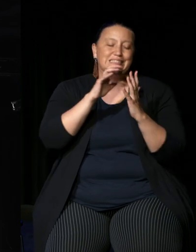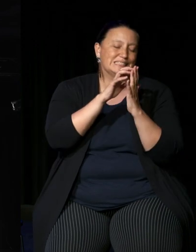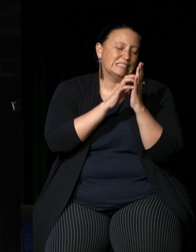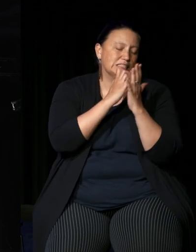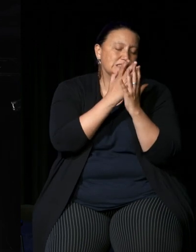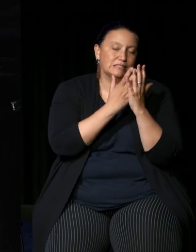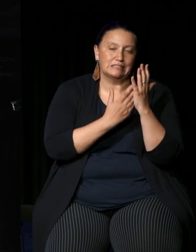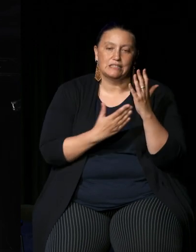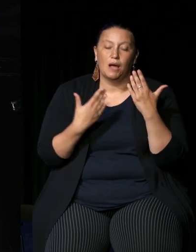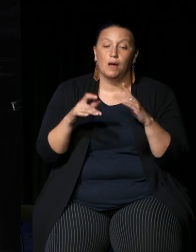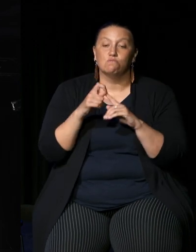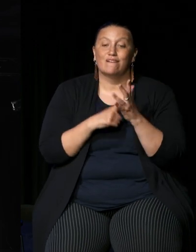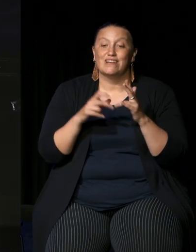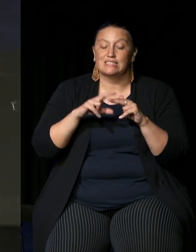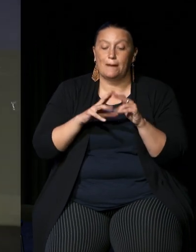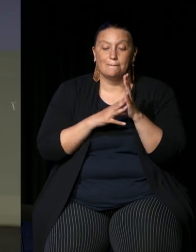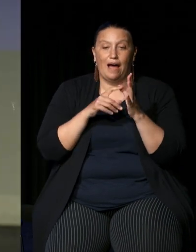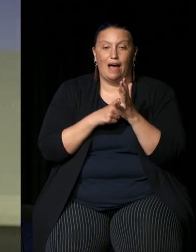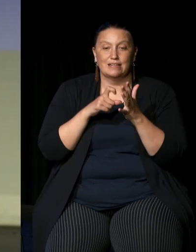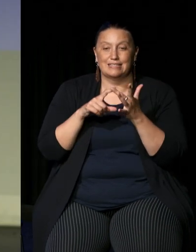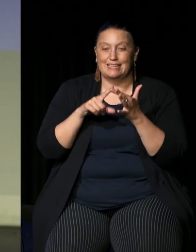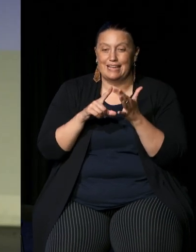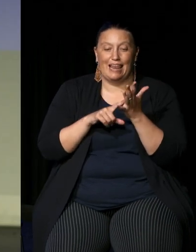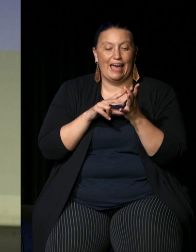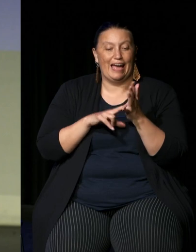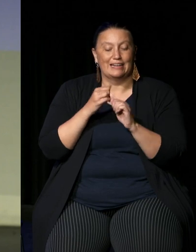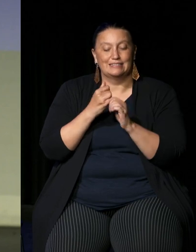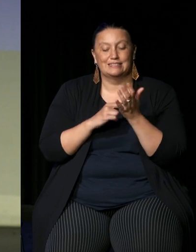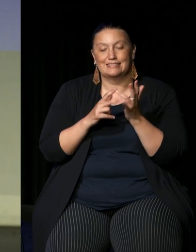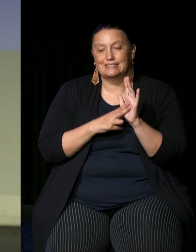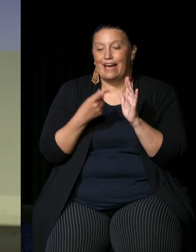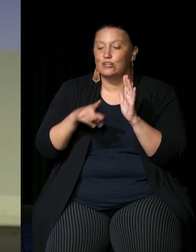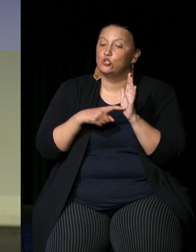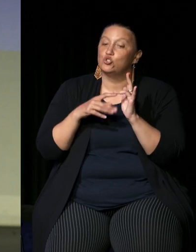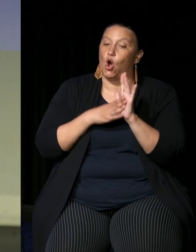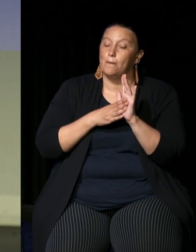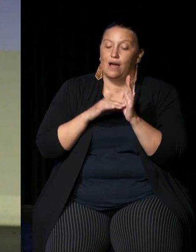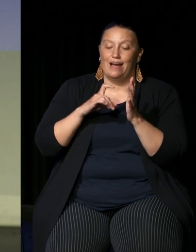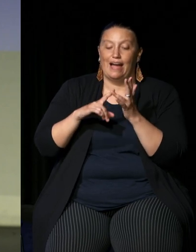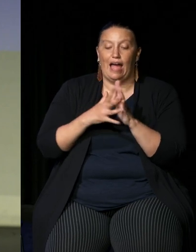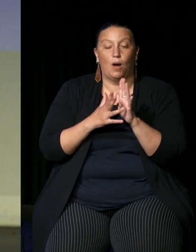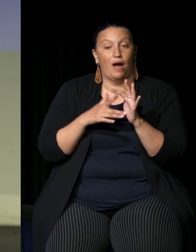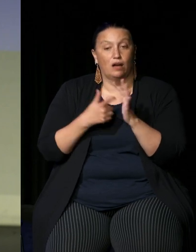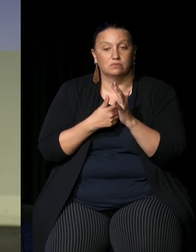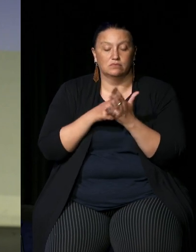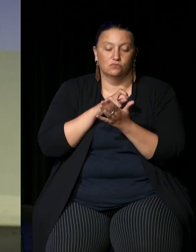Professor Marcia Langton and Tom Calma, that took years to develop with a huge engagement